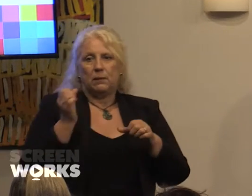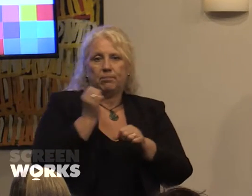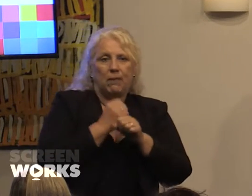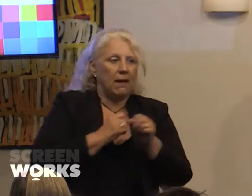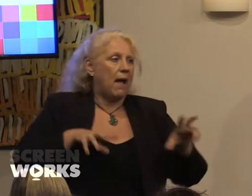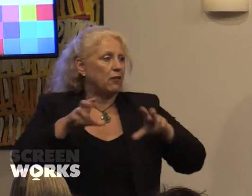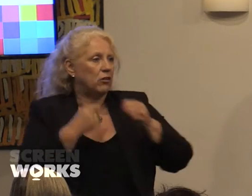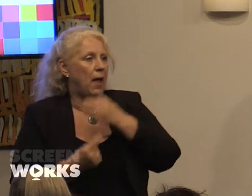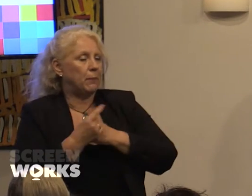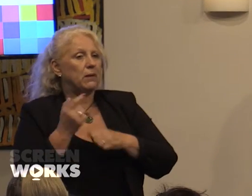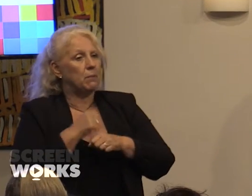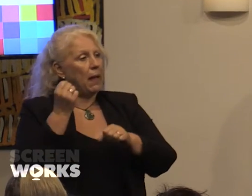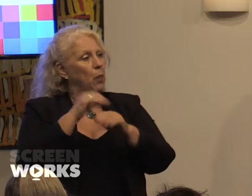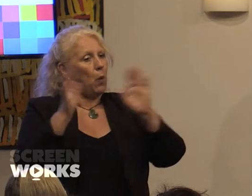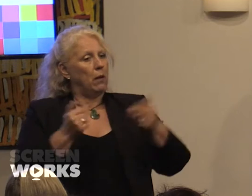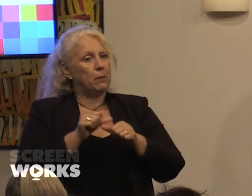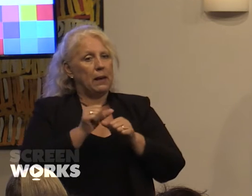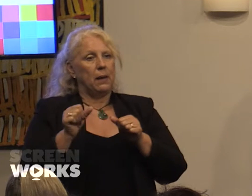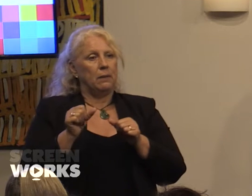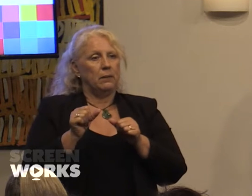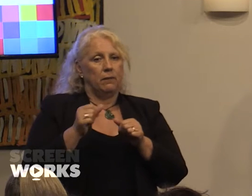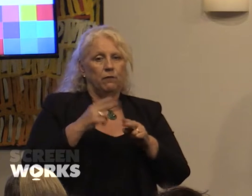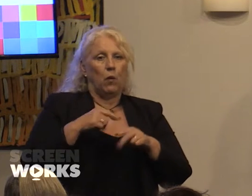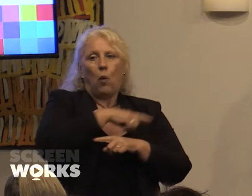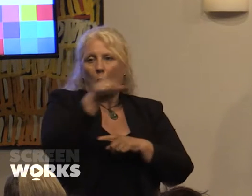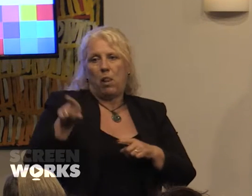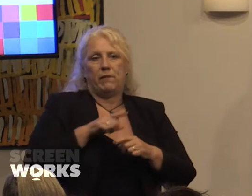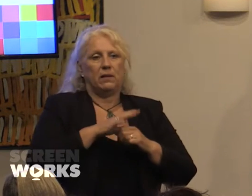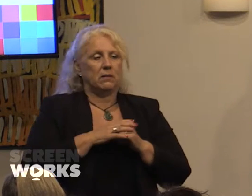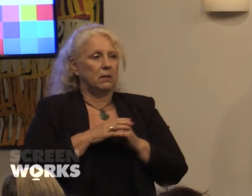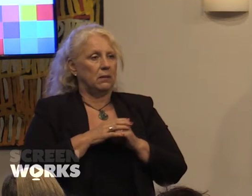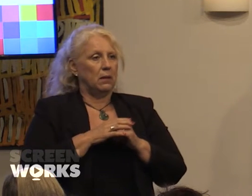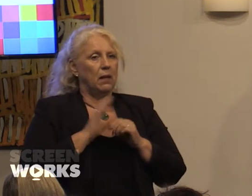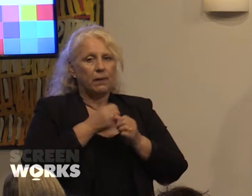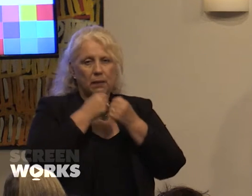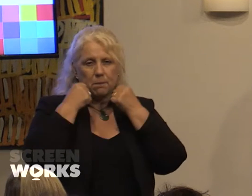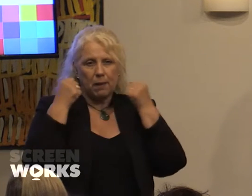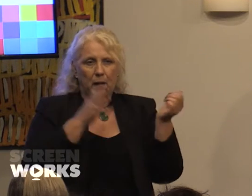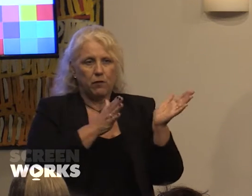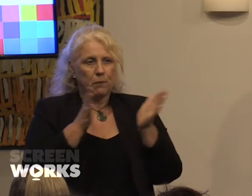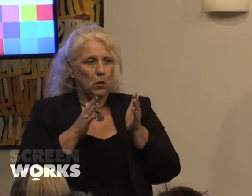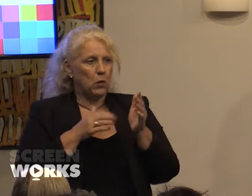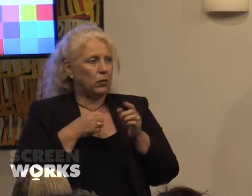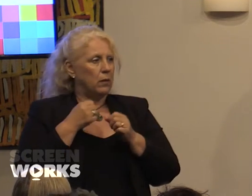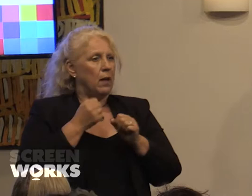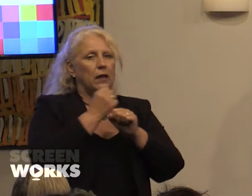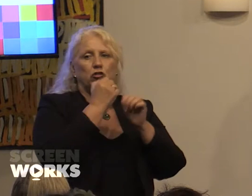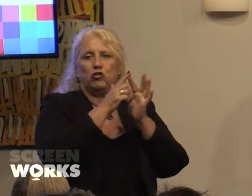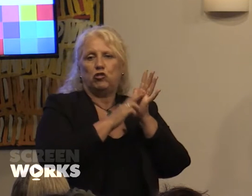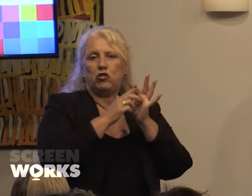make this world a better place for all of us. There's a powerful movement again to see gender equity and of course it's why